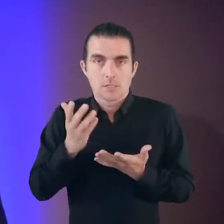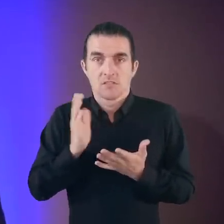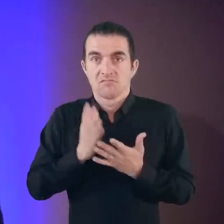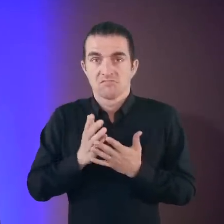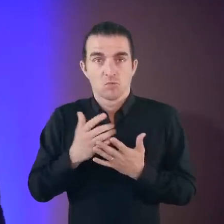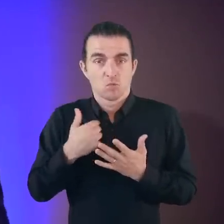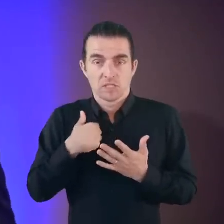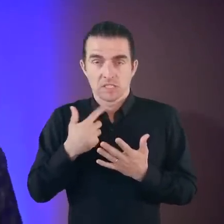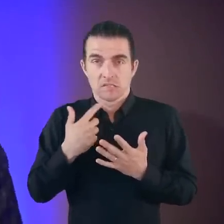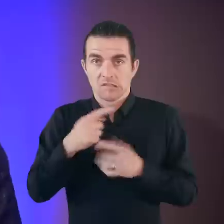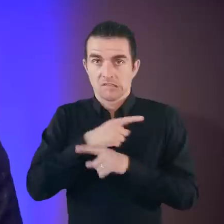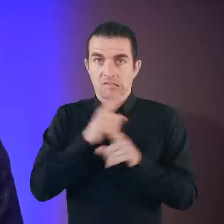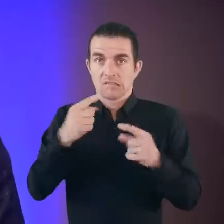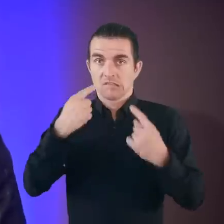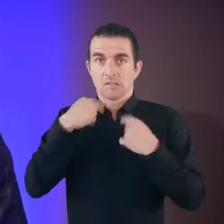We took on the world and we won.